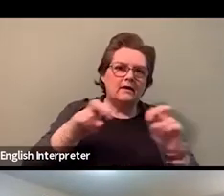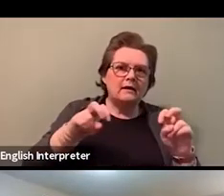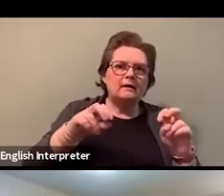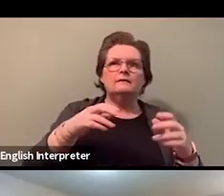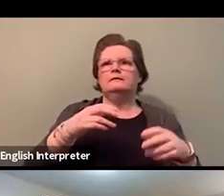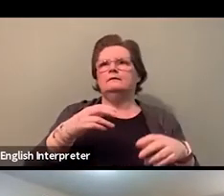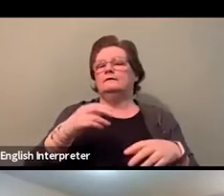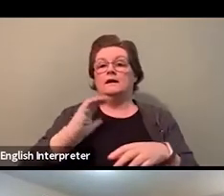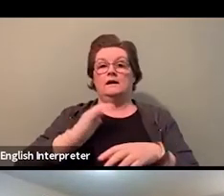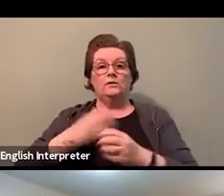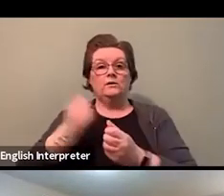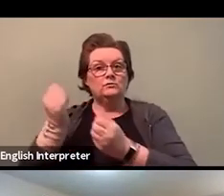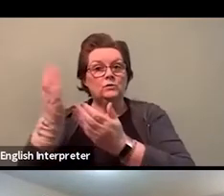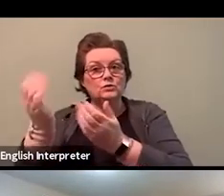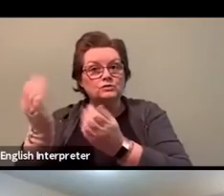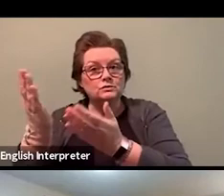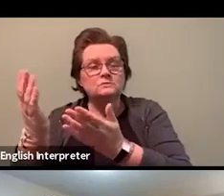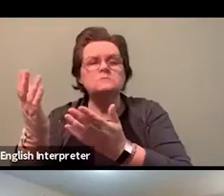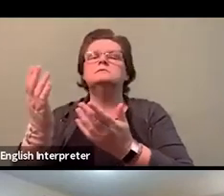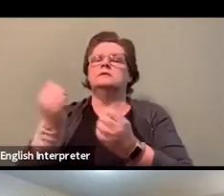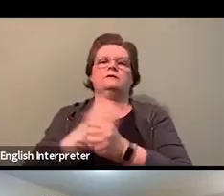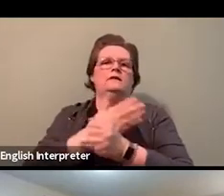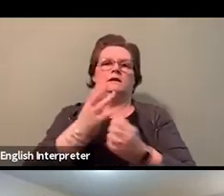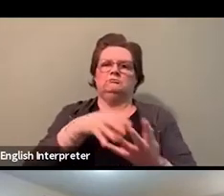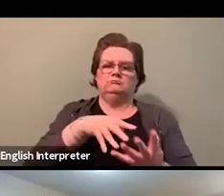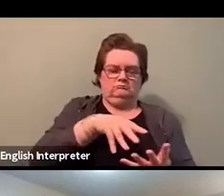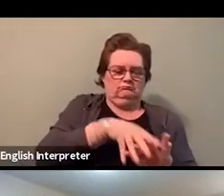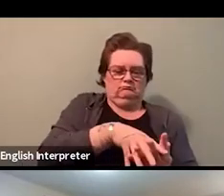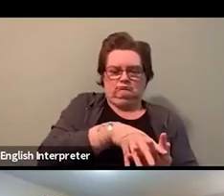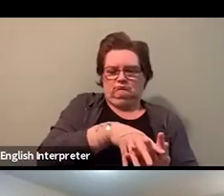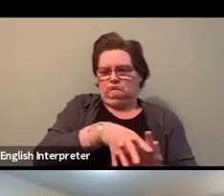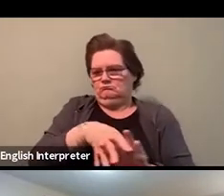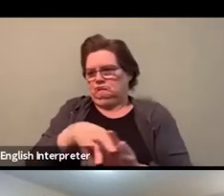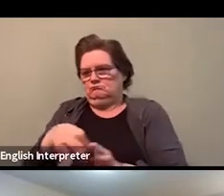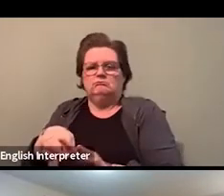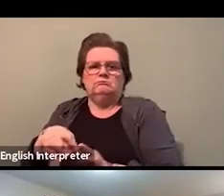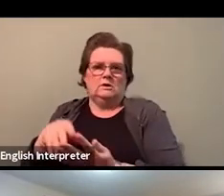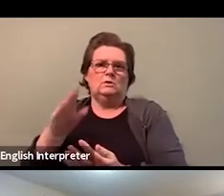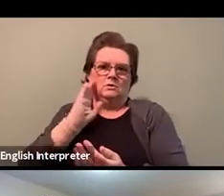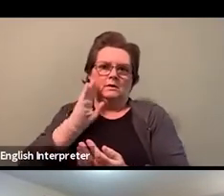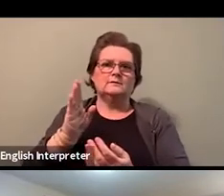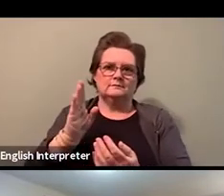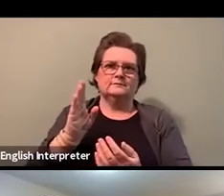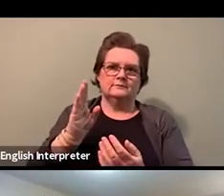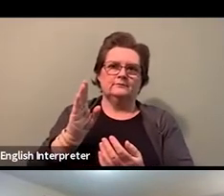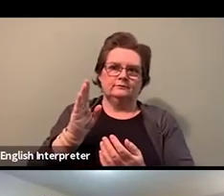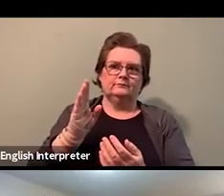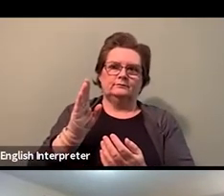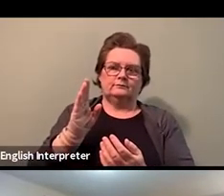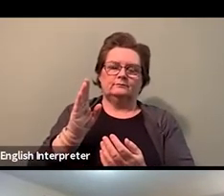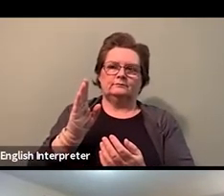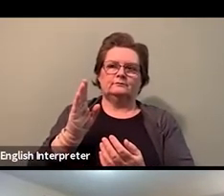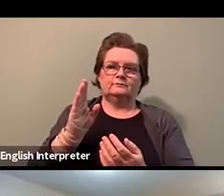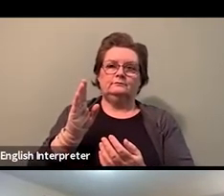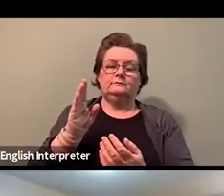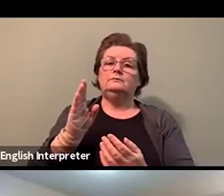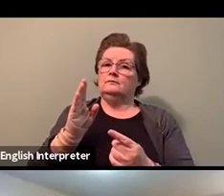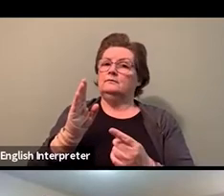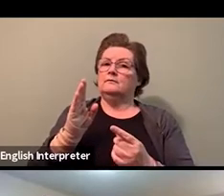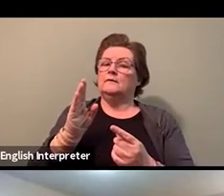And I want you to also know that we have already started to deliver workshops, like challenging racism